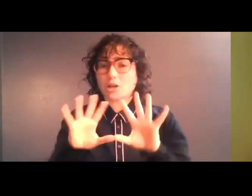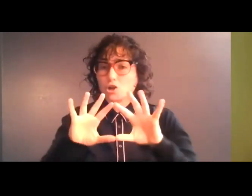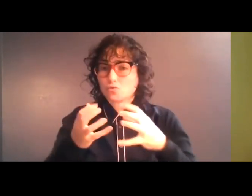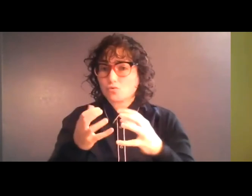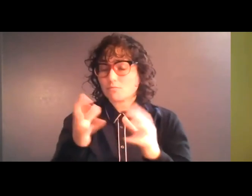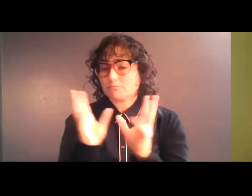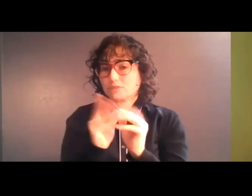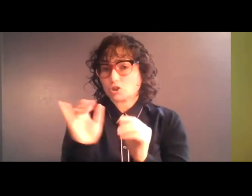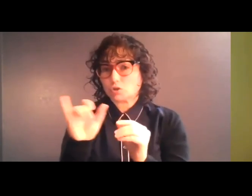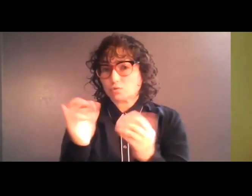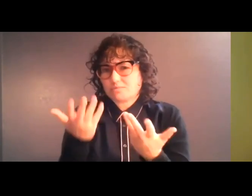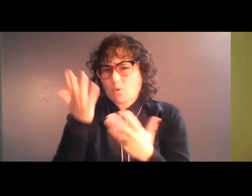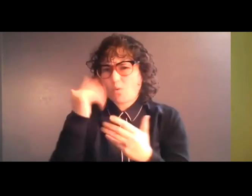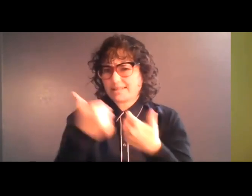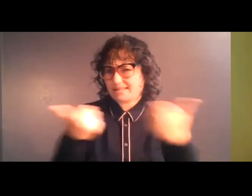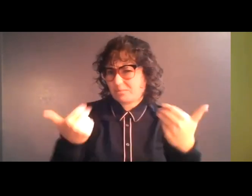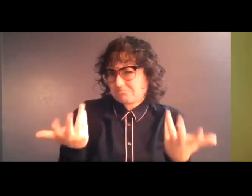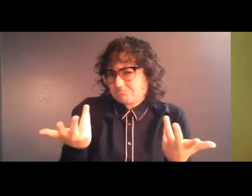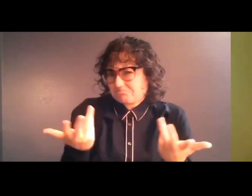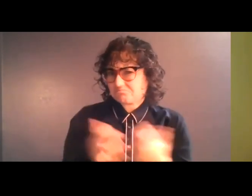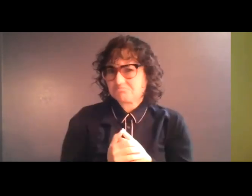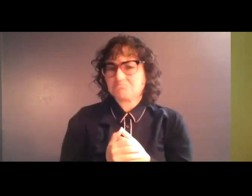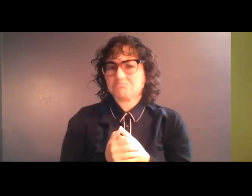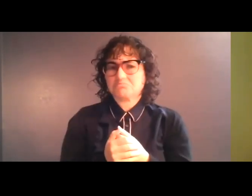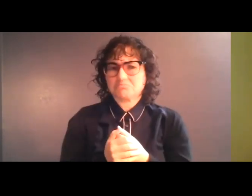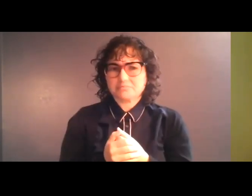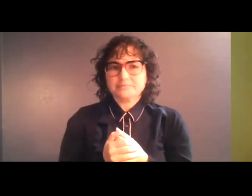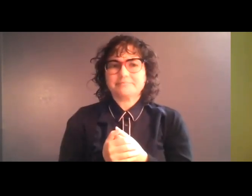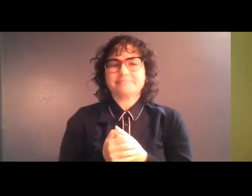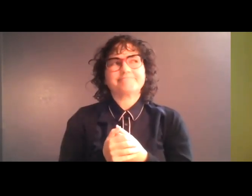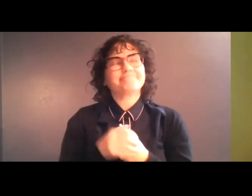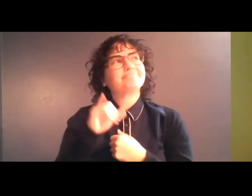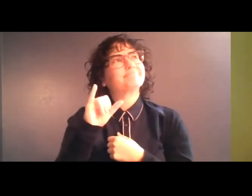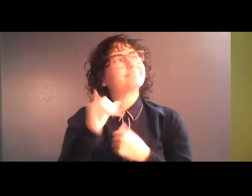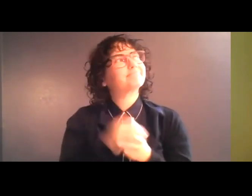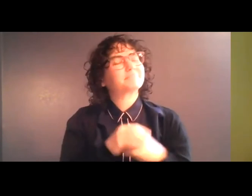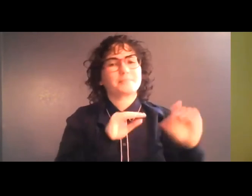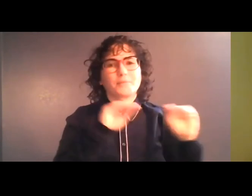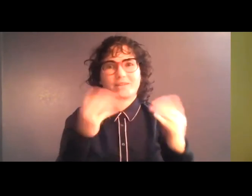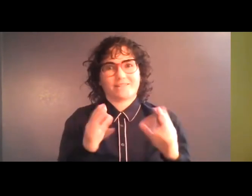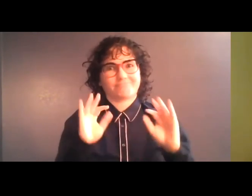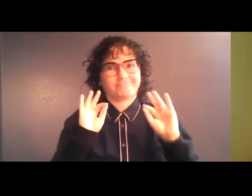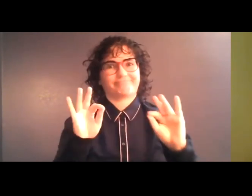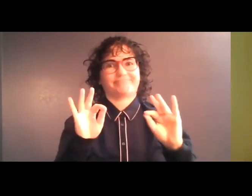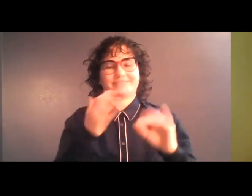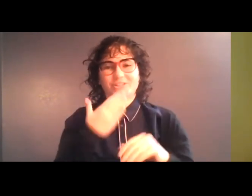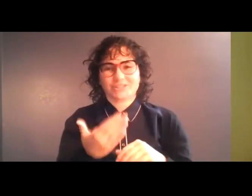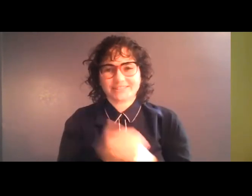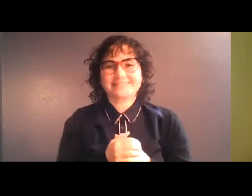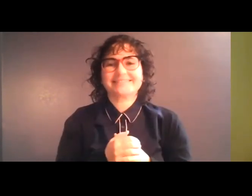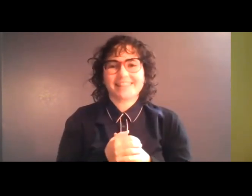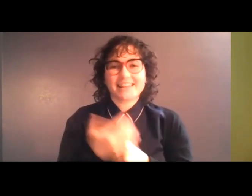Why should I have separate groups? Moving here is good. Before, in my parent's apartment,